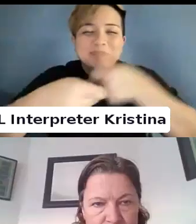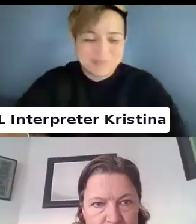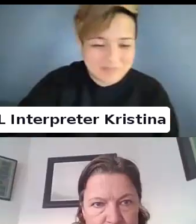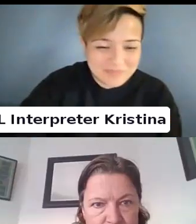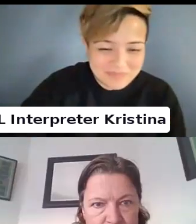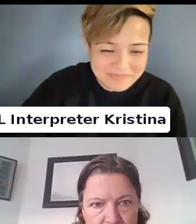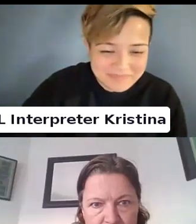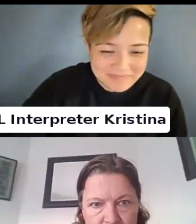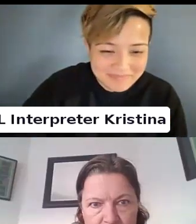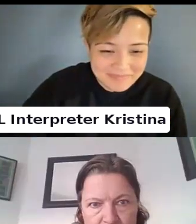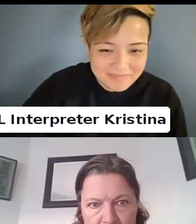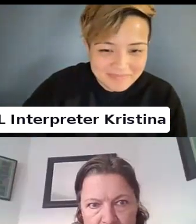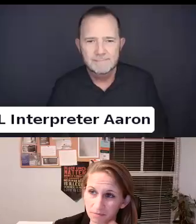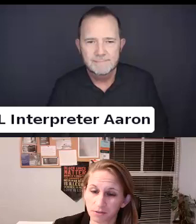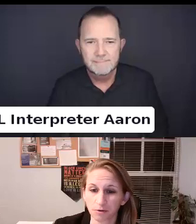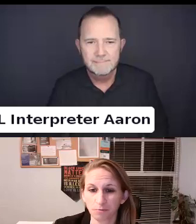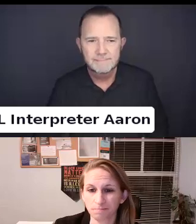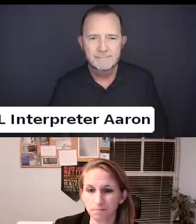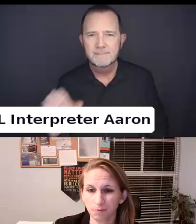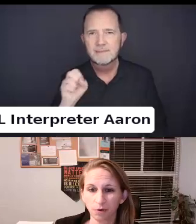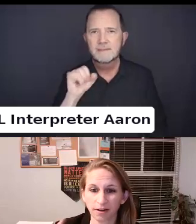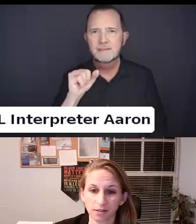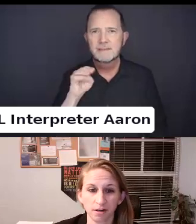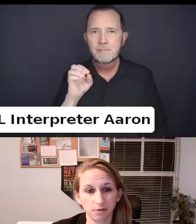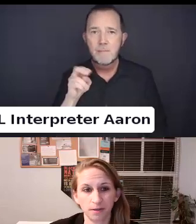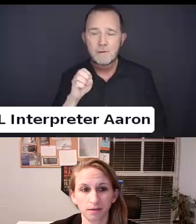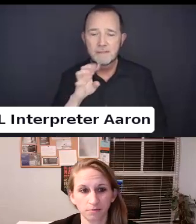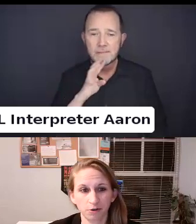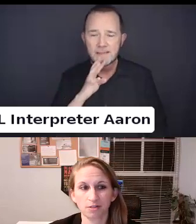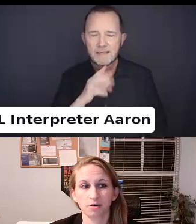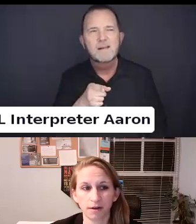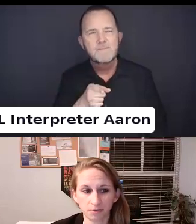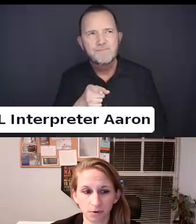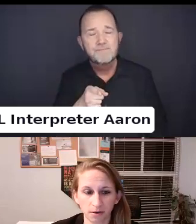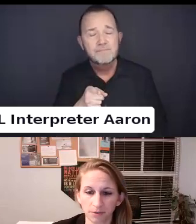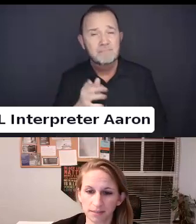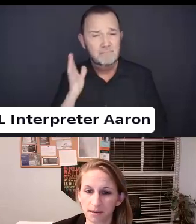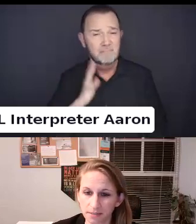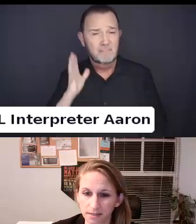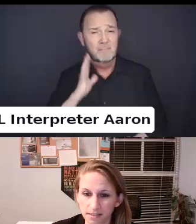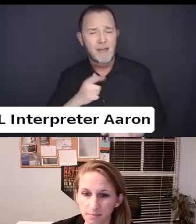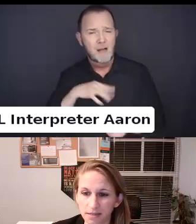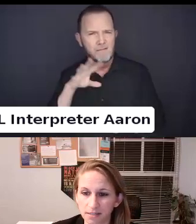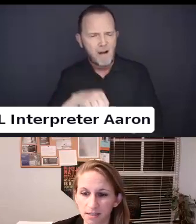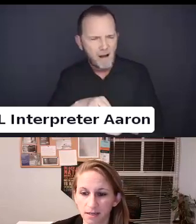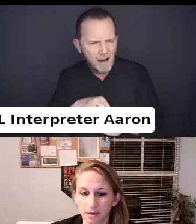I will just quickly note. When I started doing transgender rights and stepped into the space.